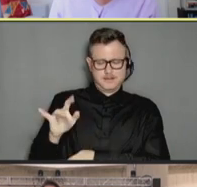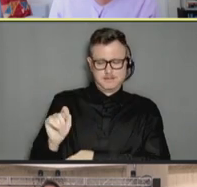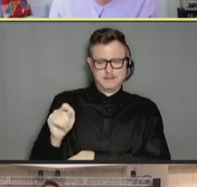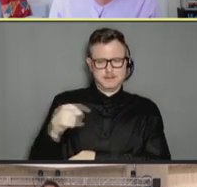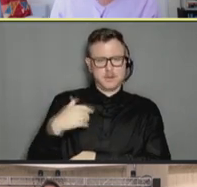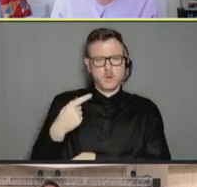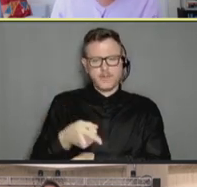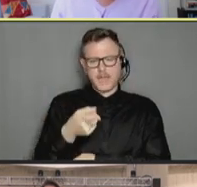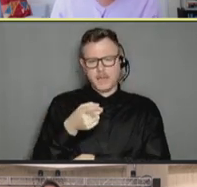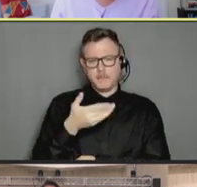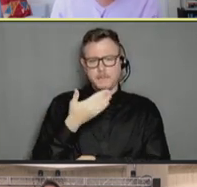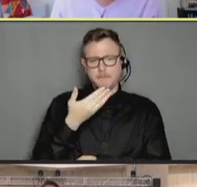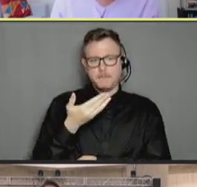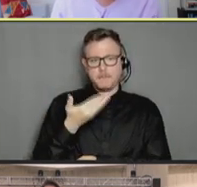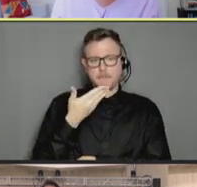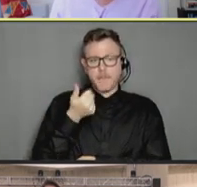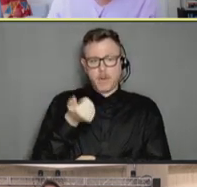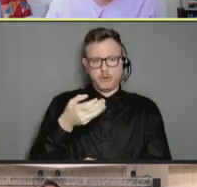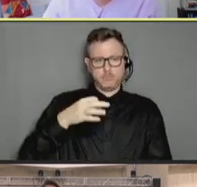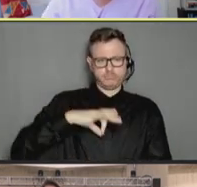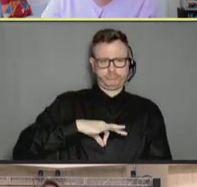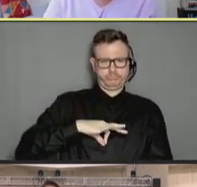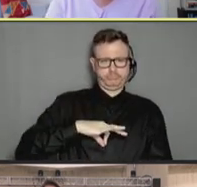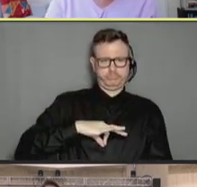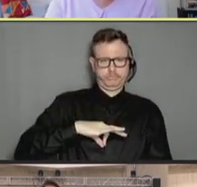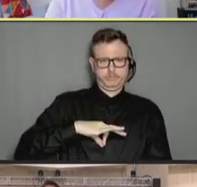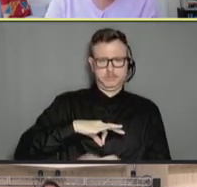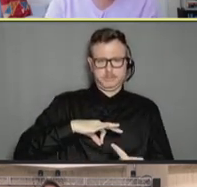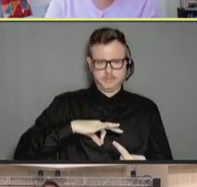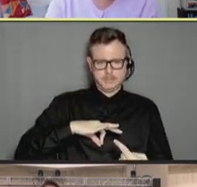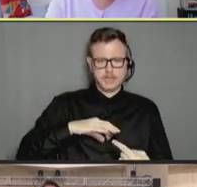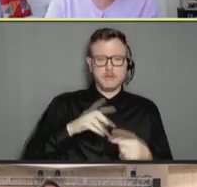just understanding that, but also communicating it?